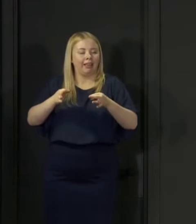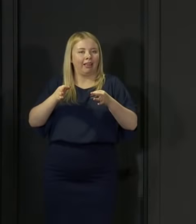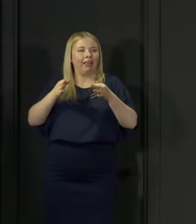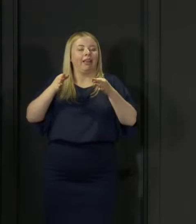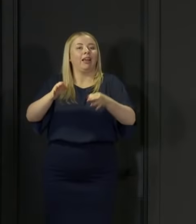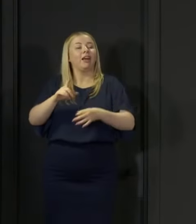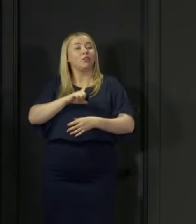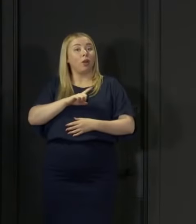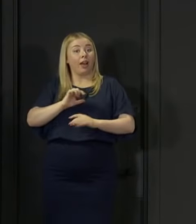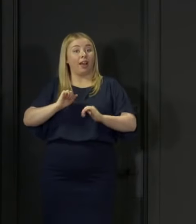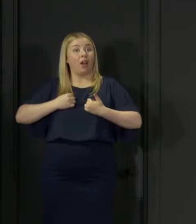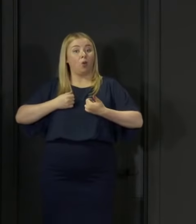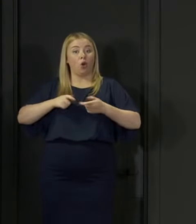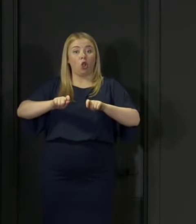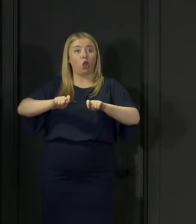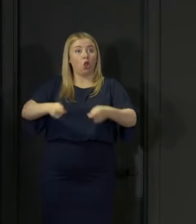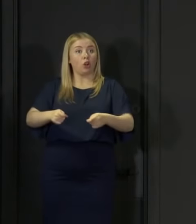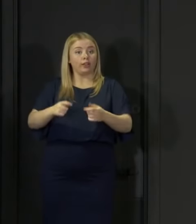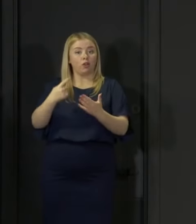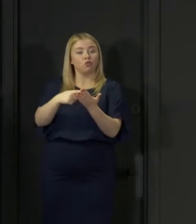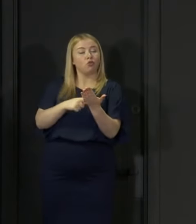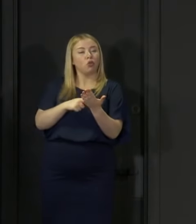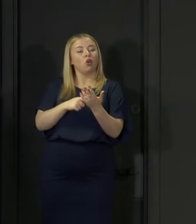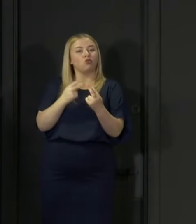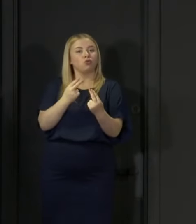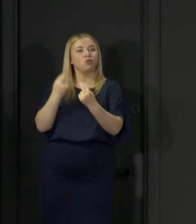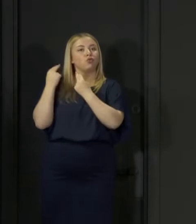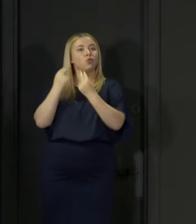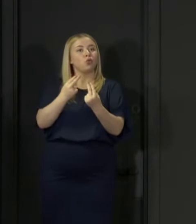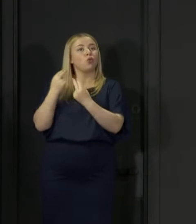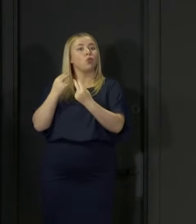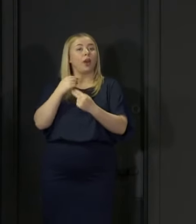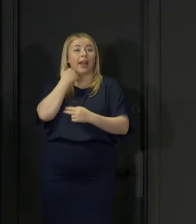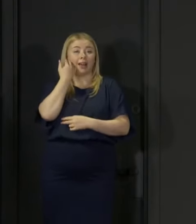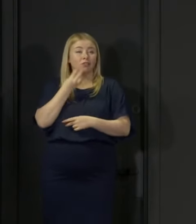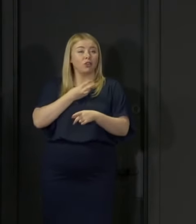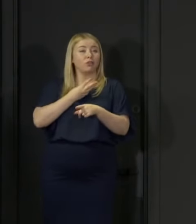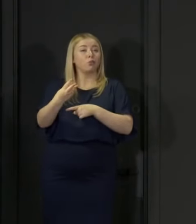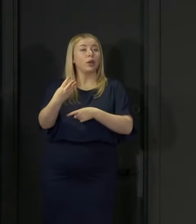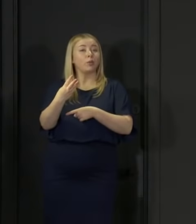because it gives us time to assess the impact of any changes that we make.